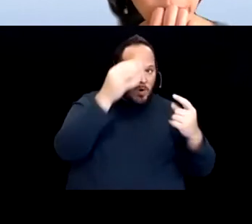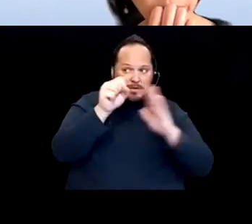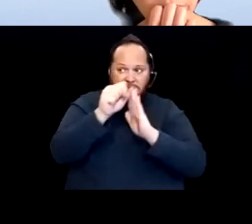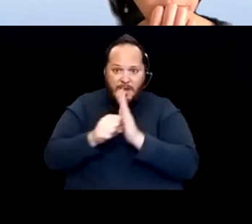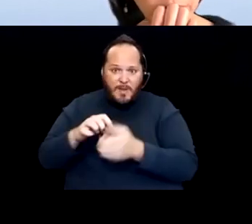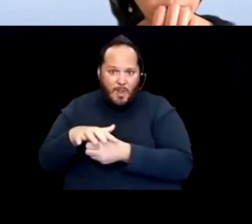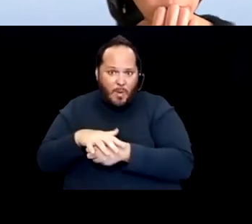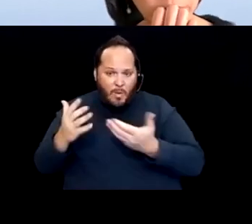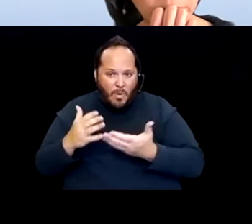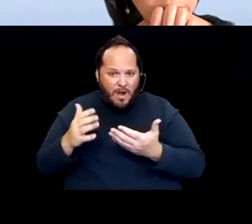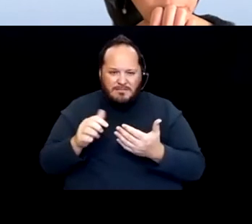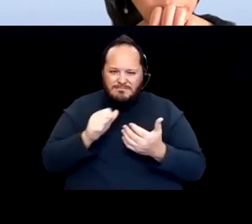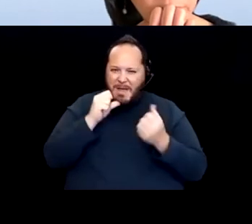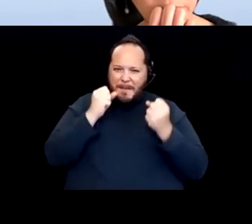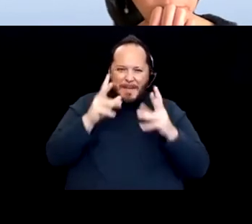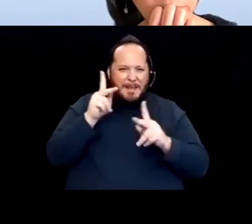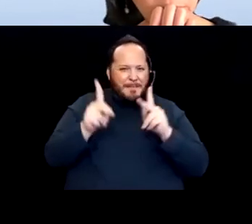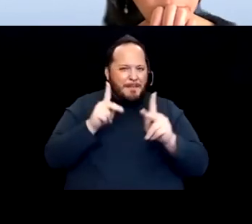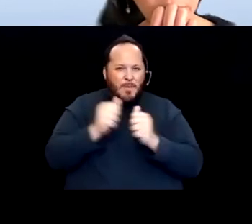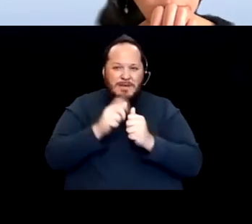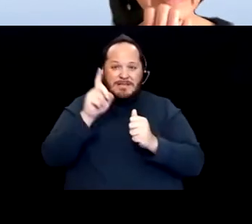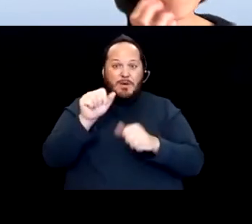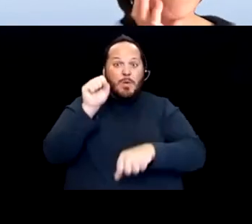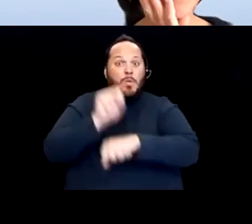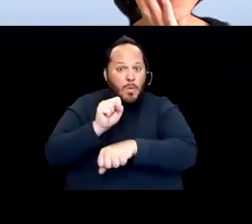of people with disabilities working in public health. There are not a lot of people